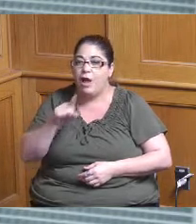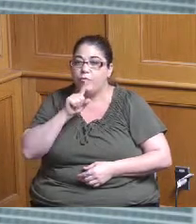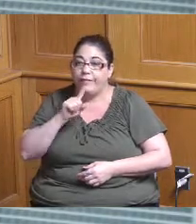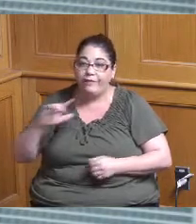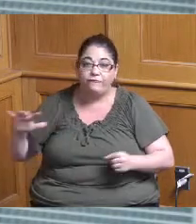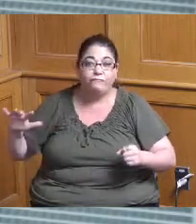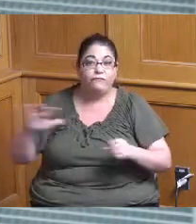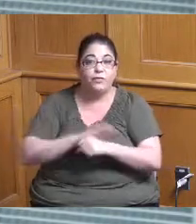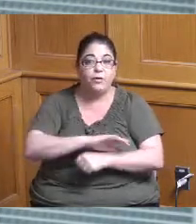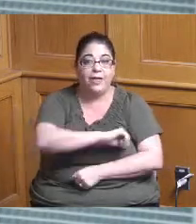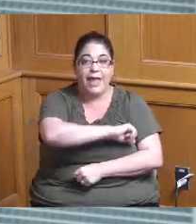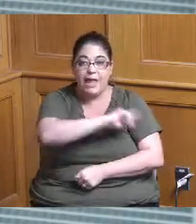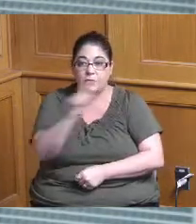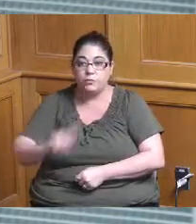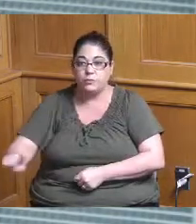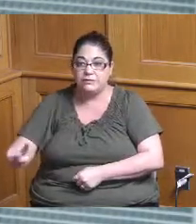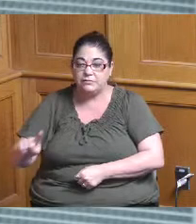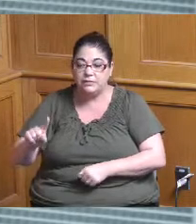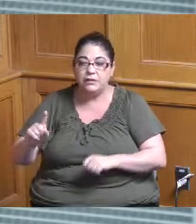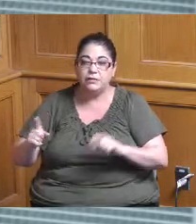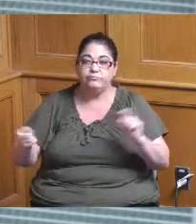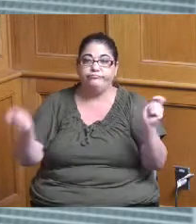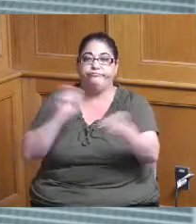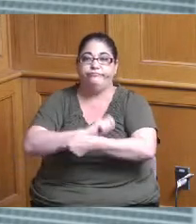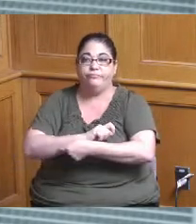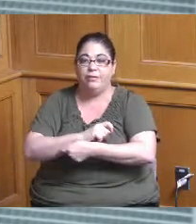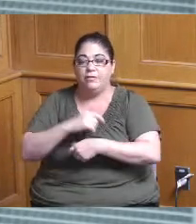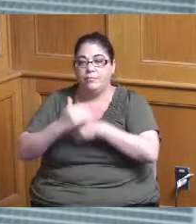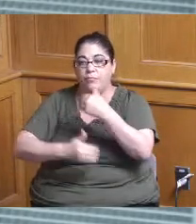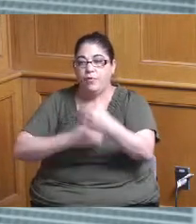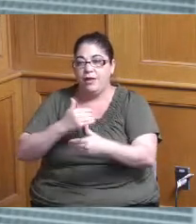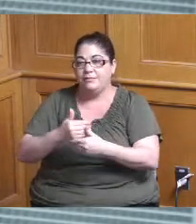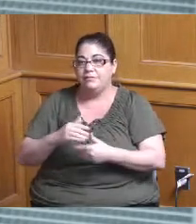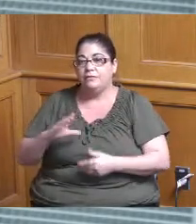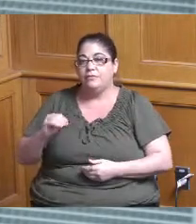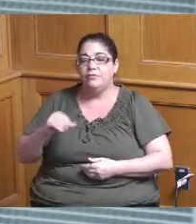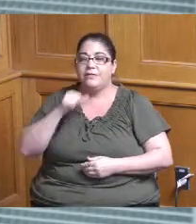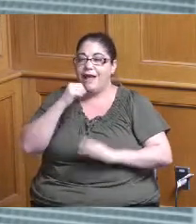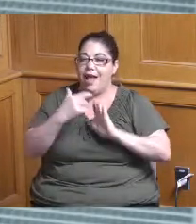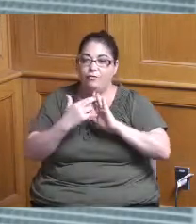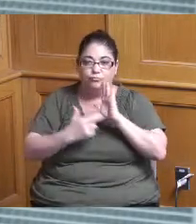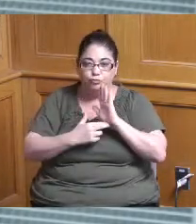standpoint of the city's procurement procedures and the rules we follow of course those are